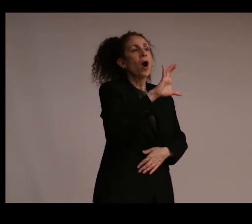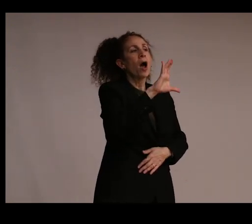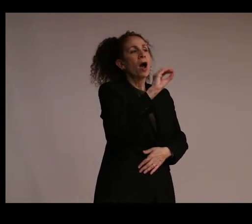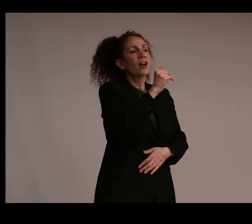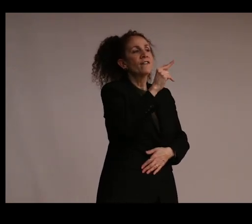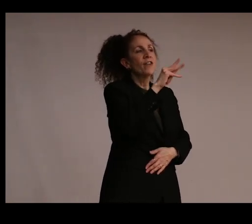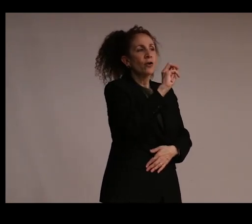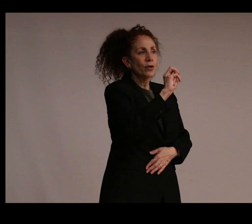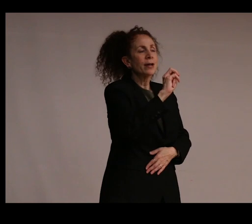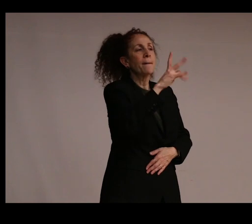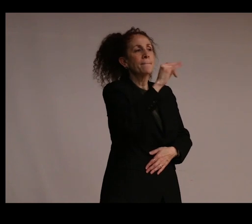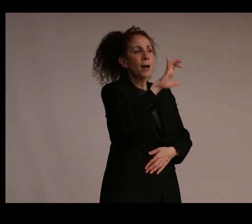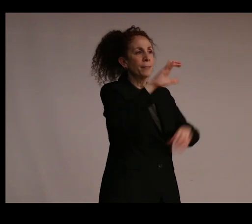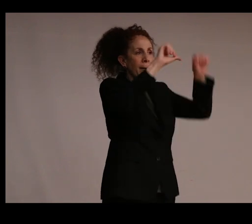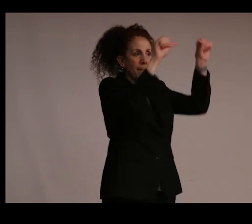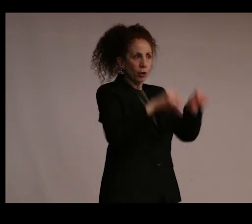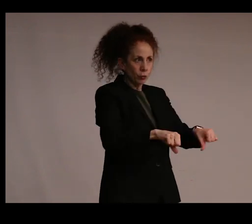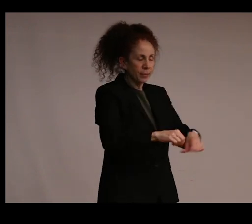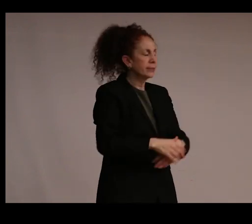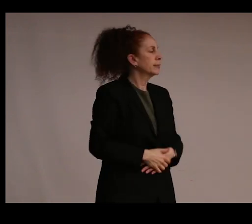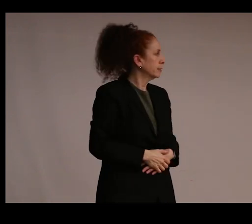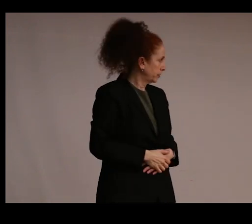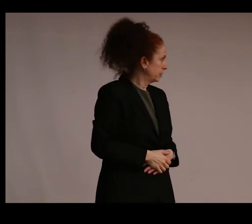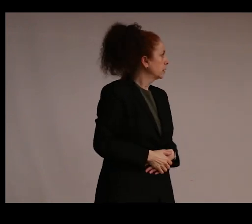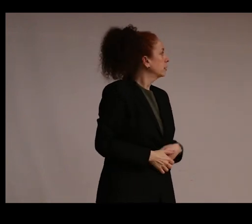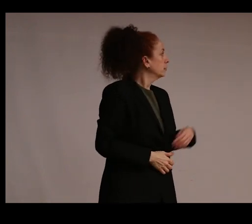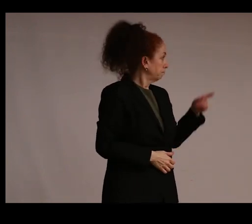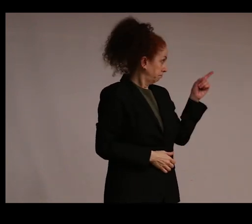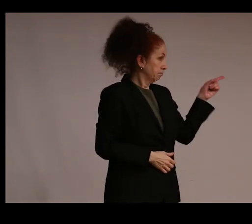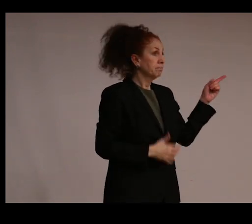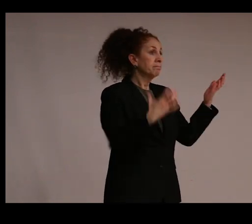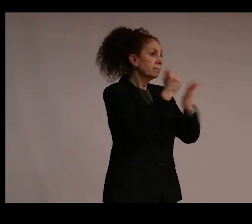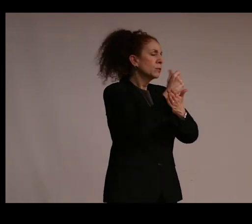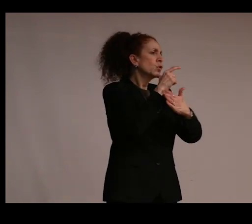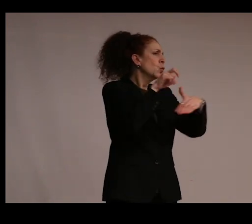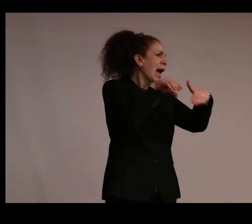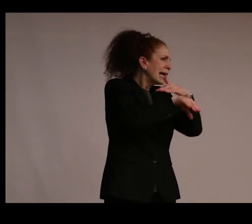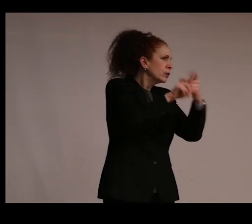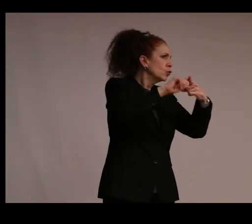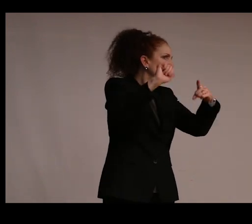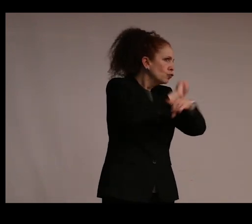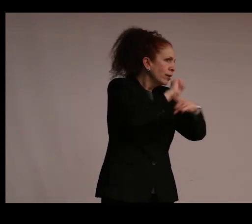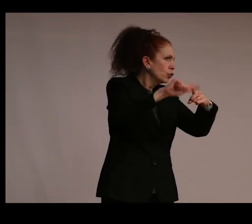Dr. Balachandran discussed who gets access to the training that enables you to speak